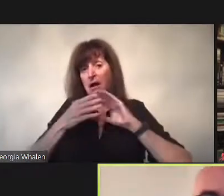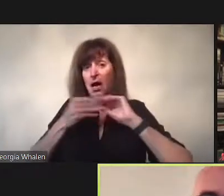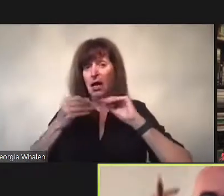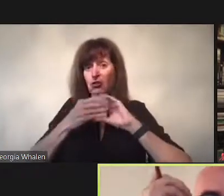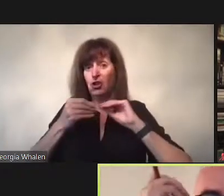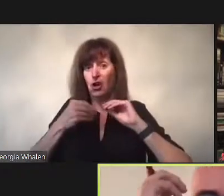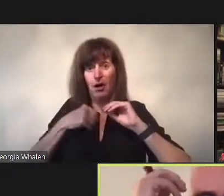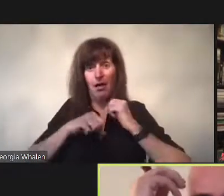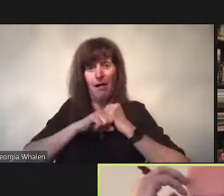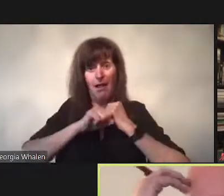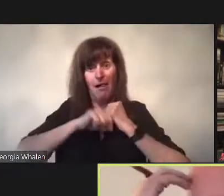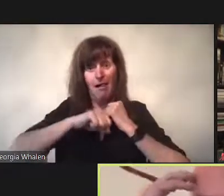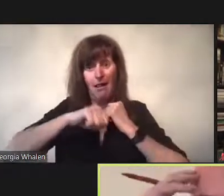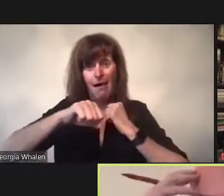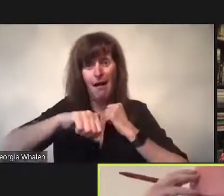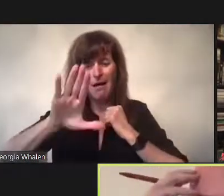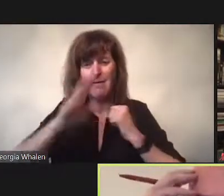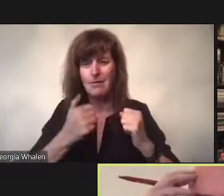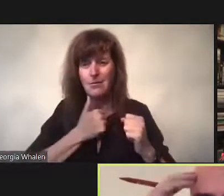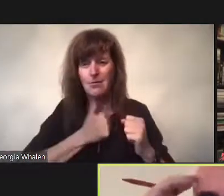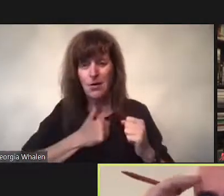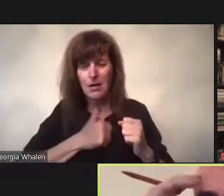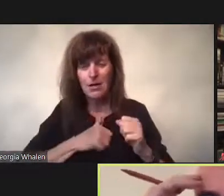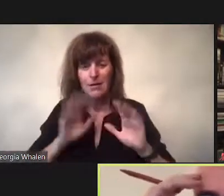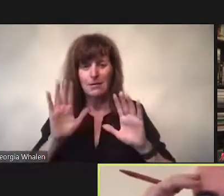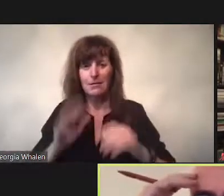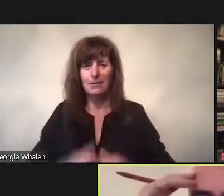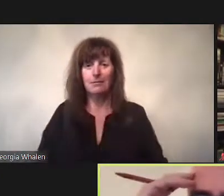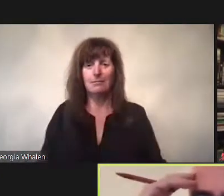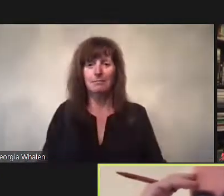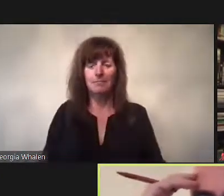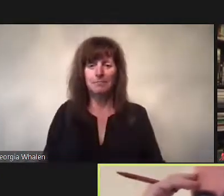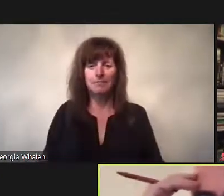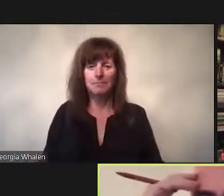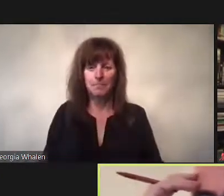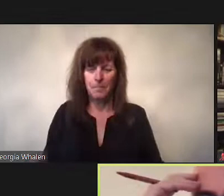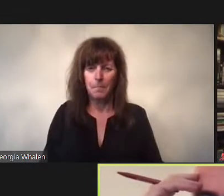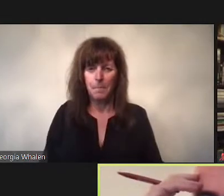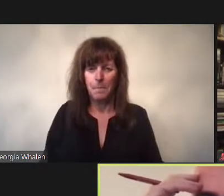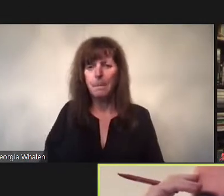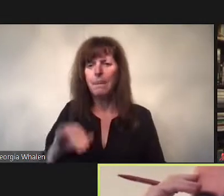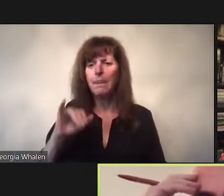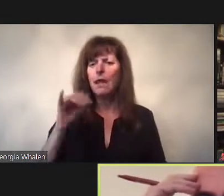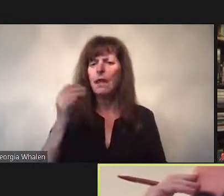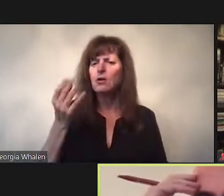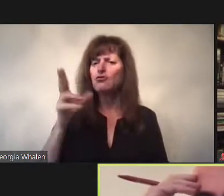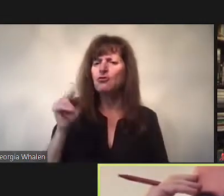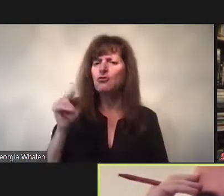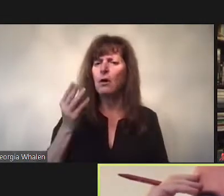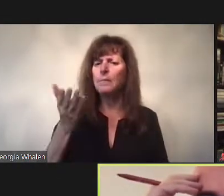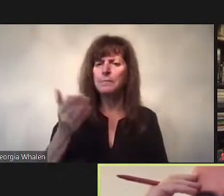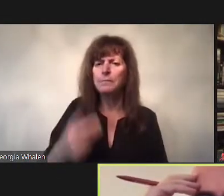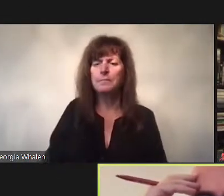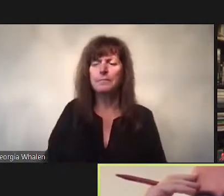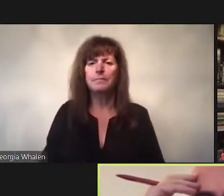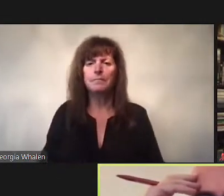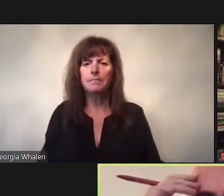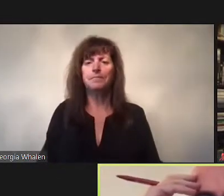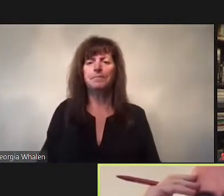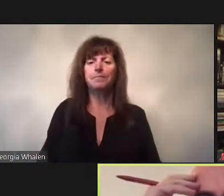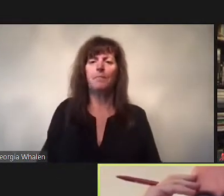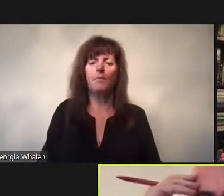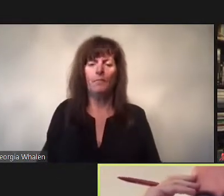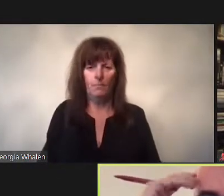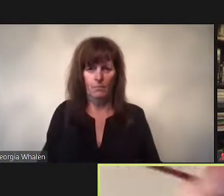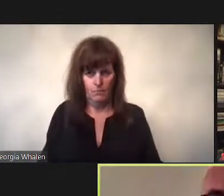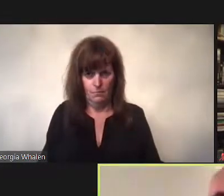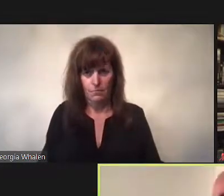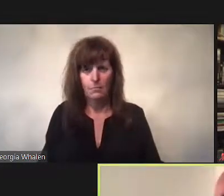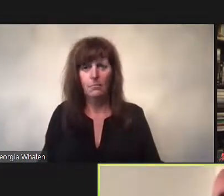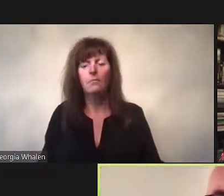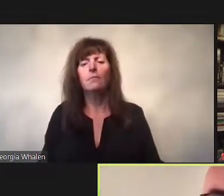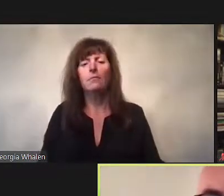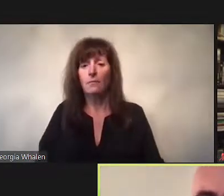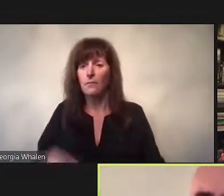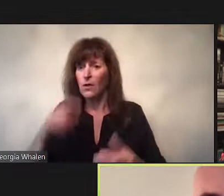yeah.